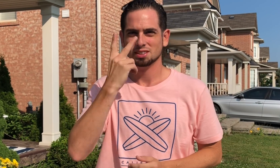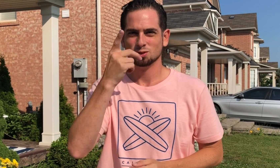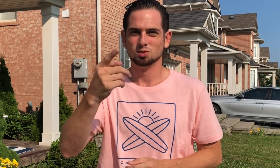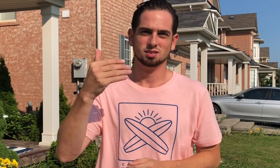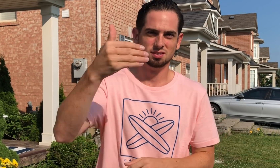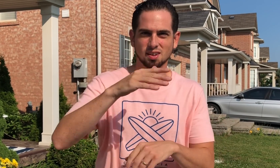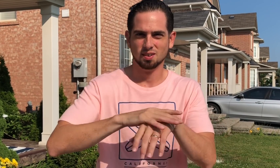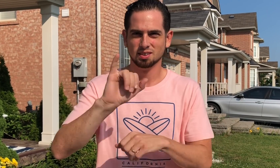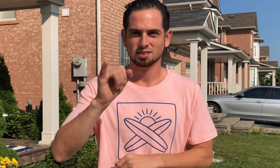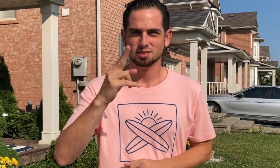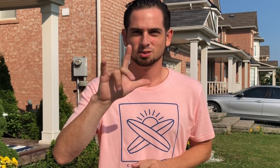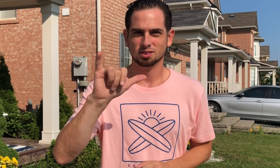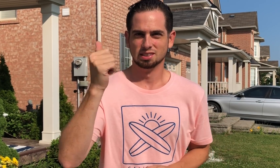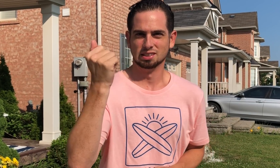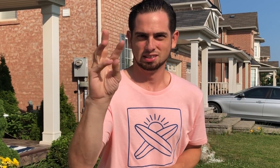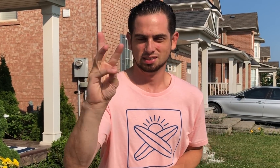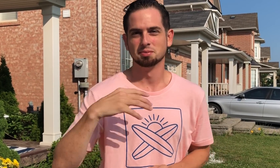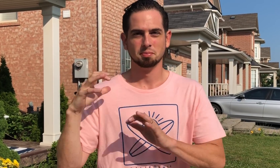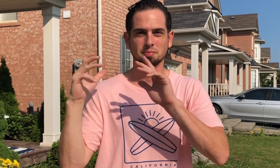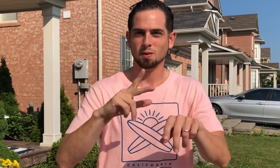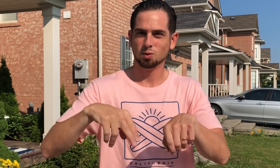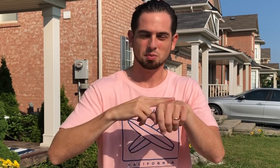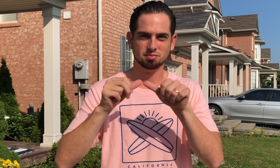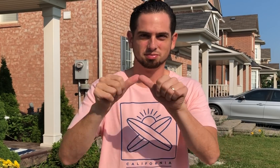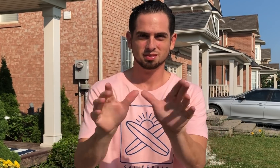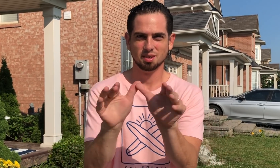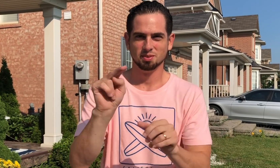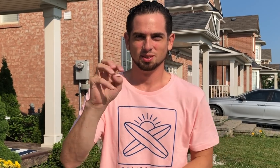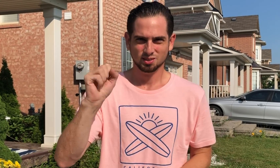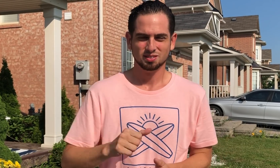I will see you on July 16. I’ll be back and continue with the normal Daily Moth news.